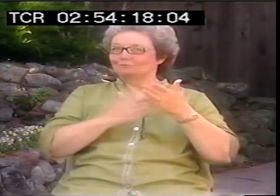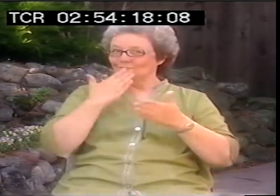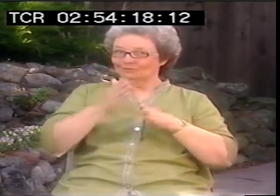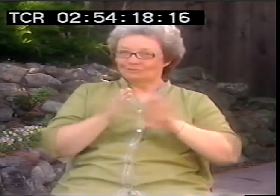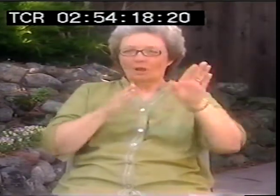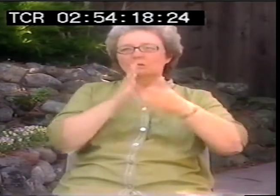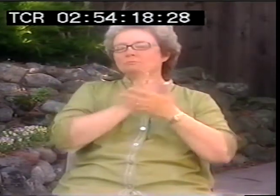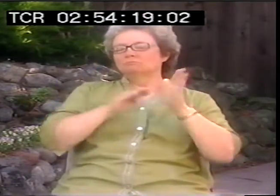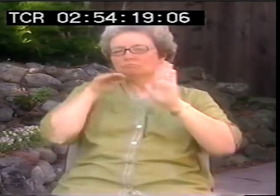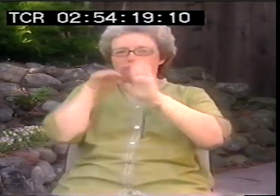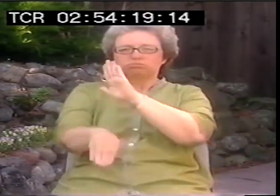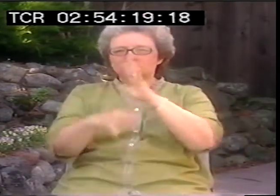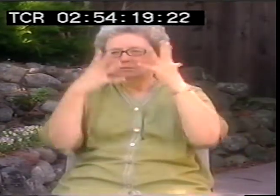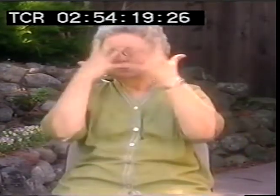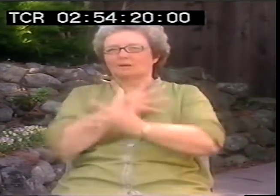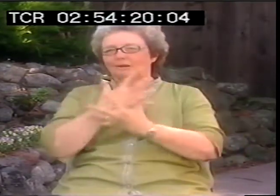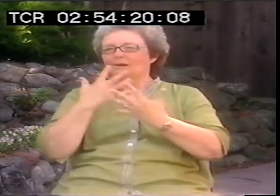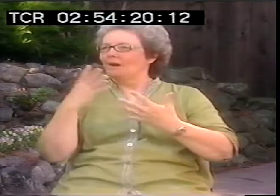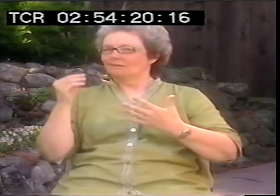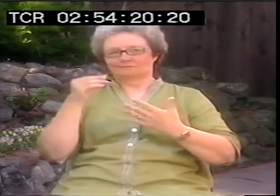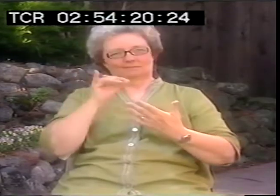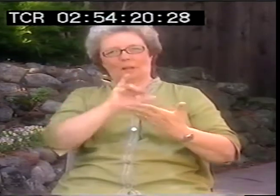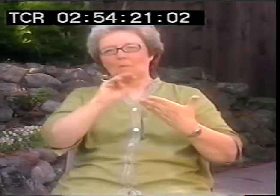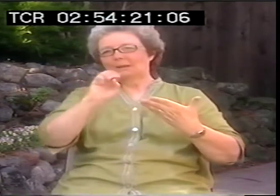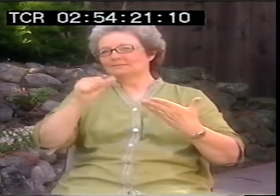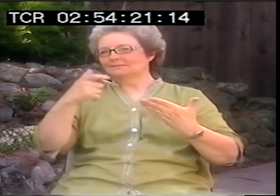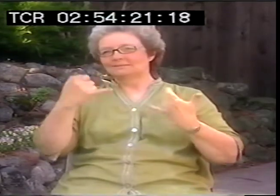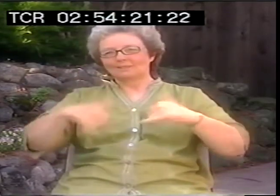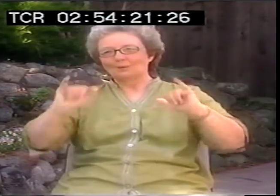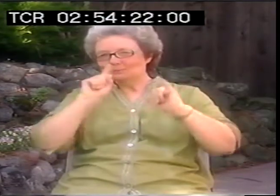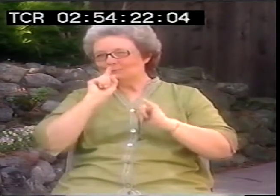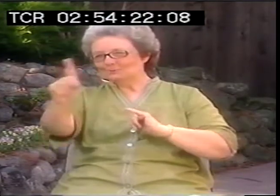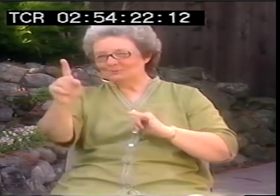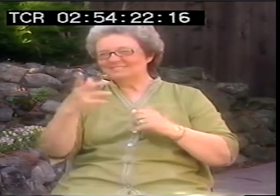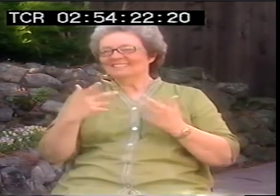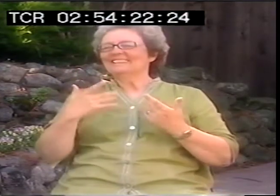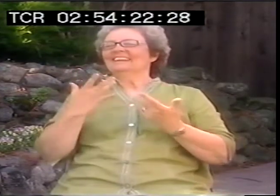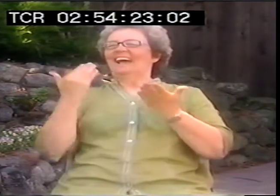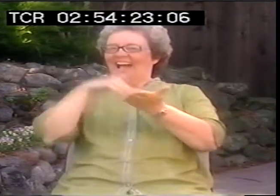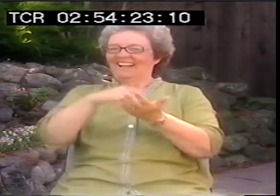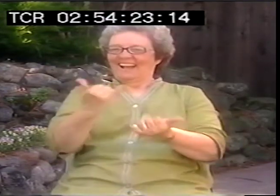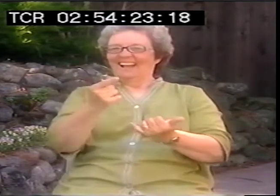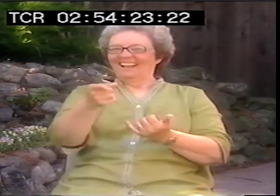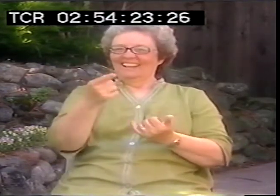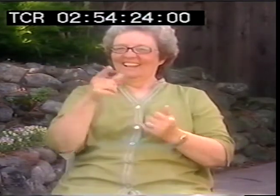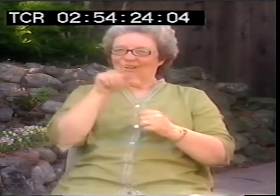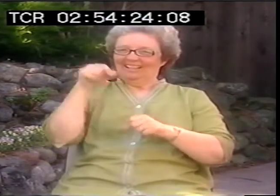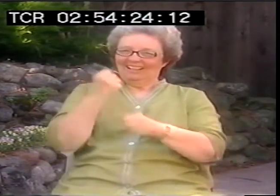occurred in the past 20 years, so many things have transpired, some positive things and some that are incredibly depressing and dire, so the message is